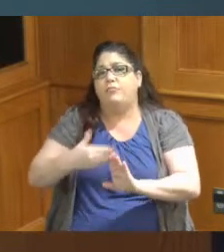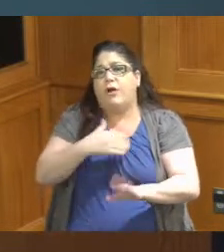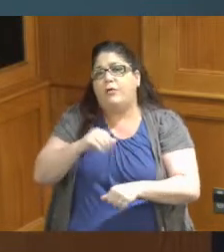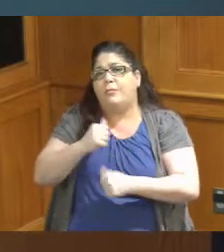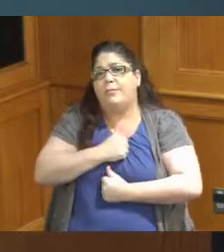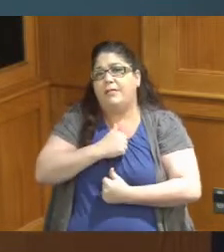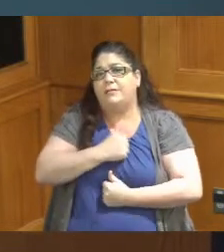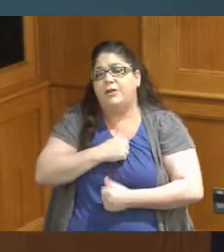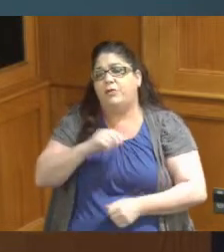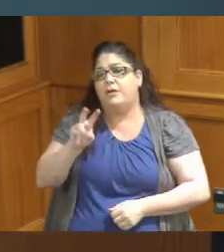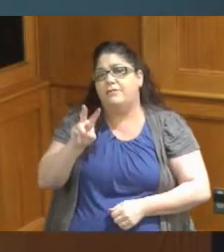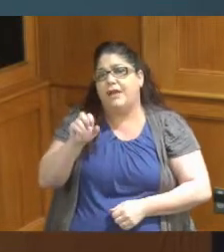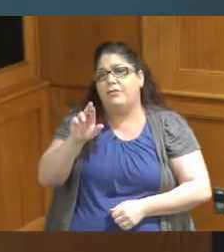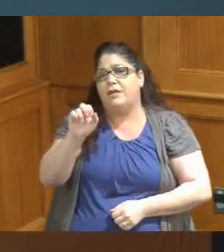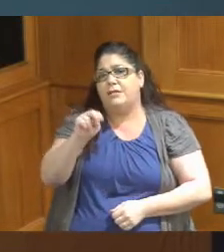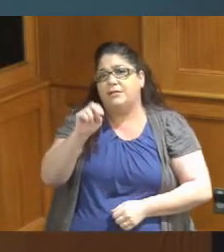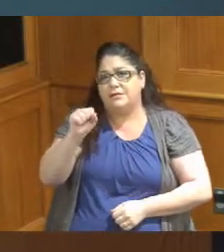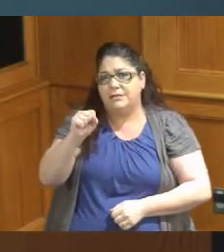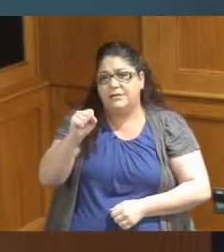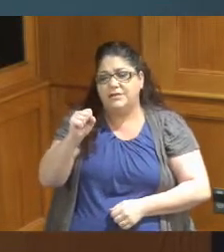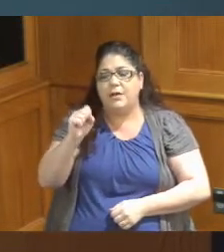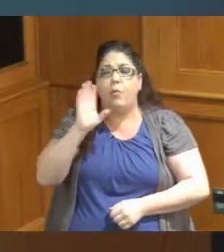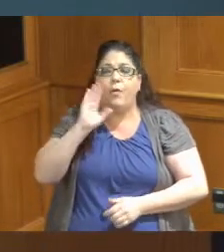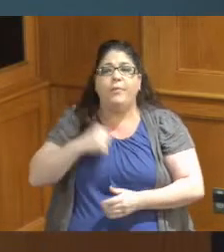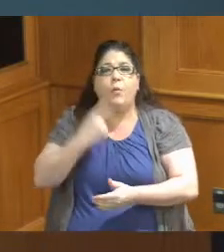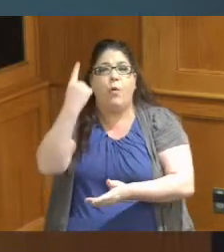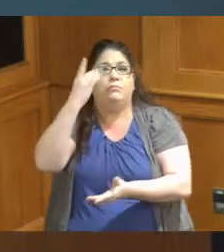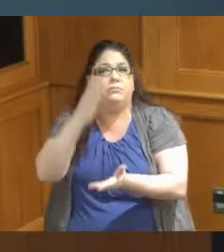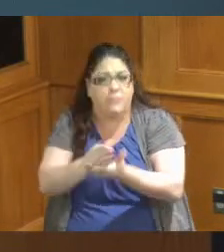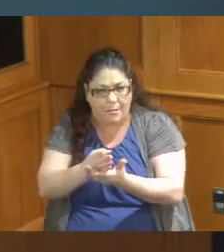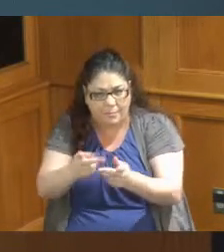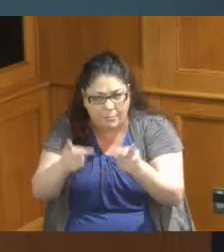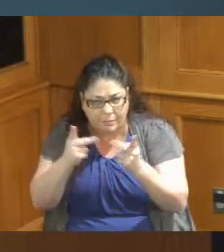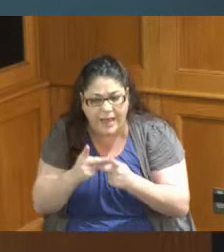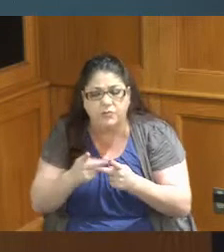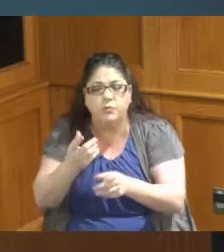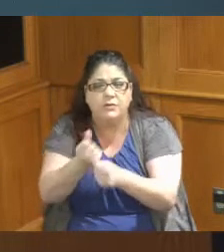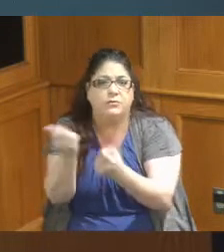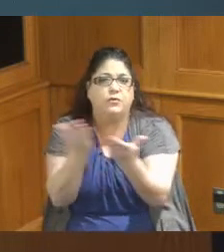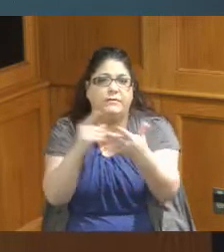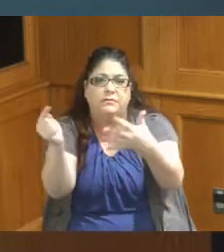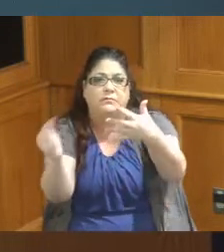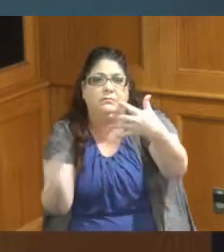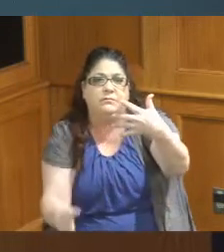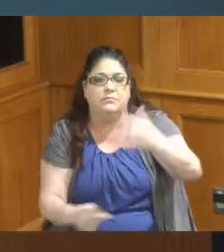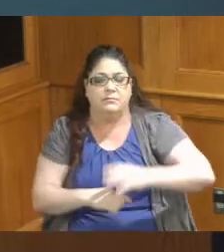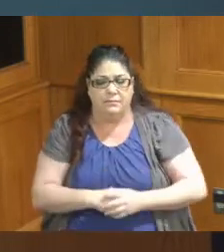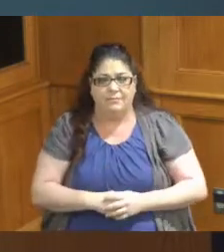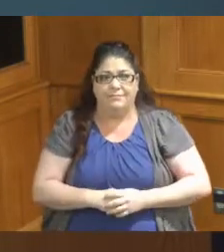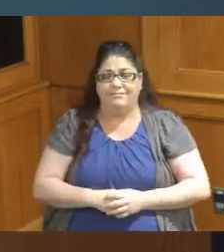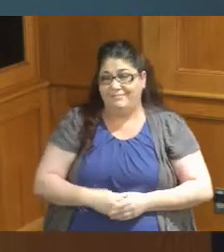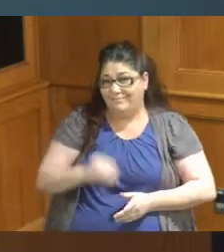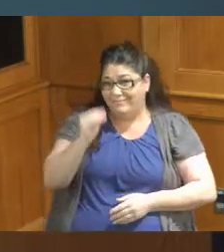will allow to have that one stop and in my speech I reflected on my grandfather who served in the